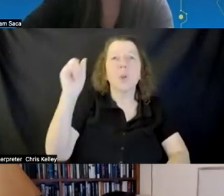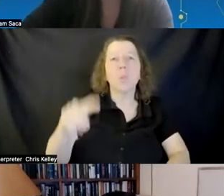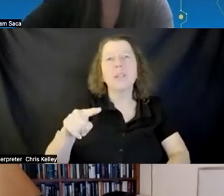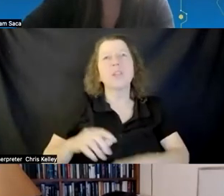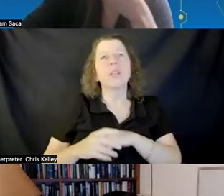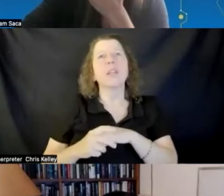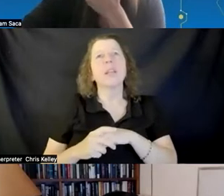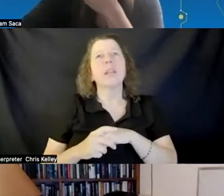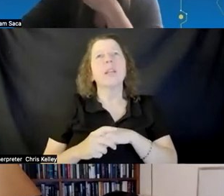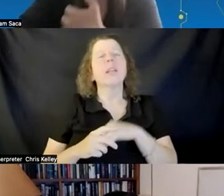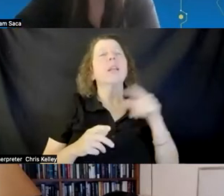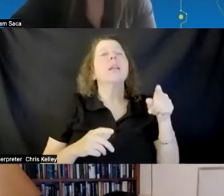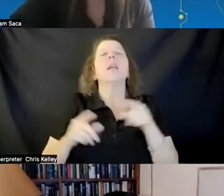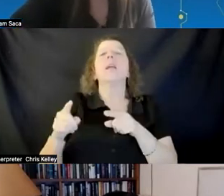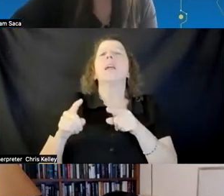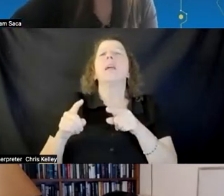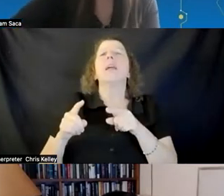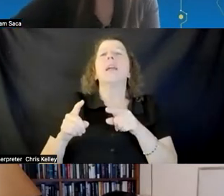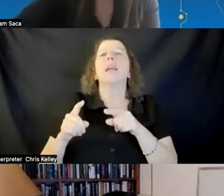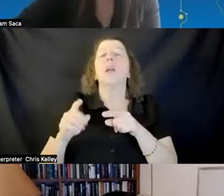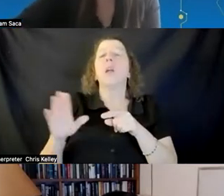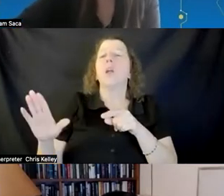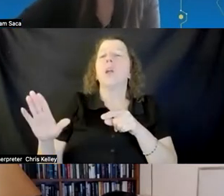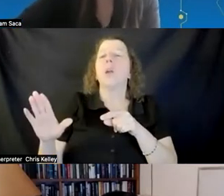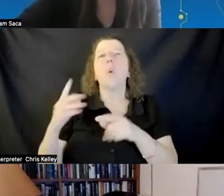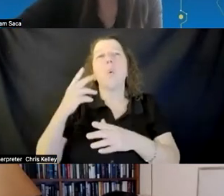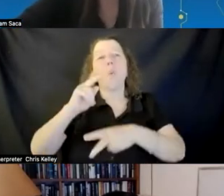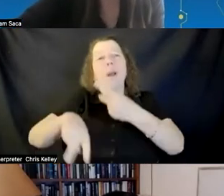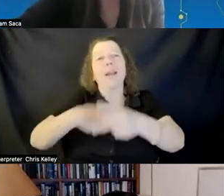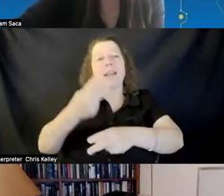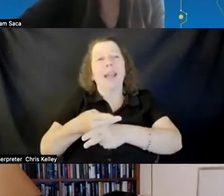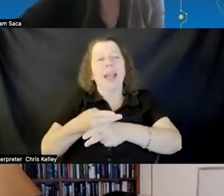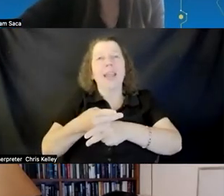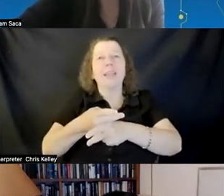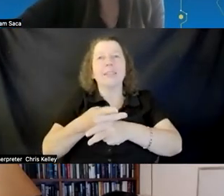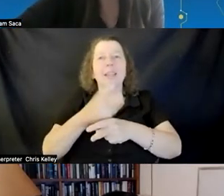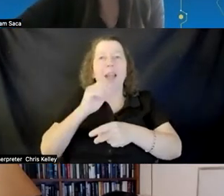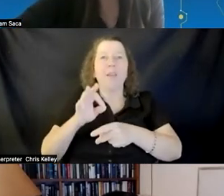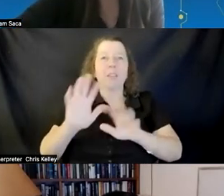what types of accessibility challenges do you imagine when applying xr and online learning